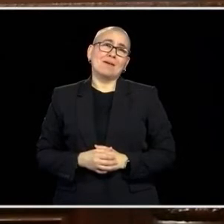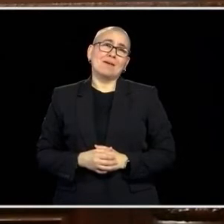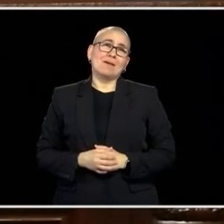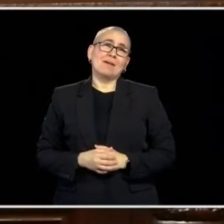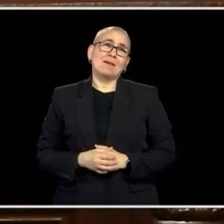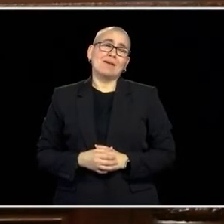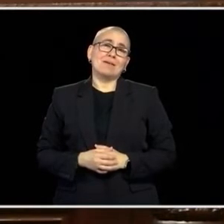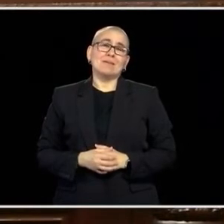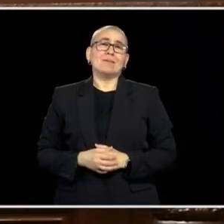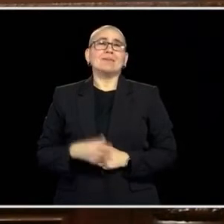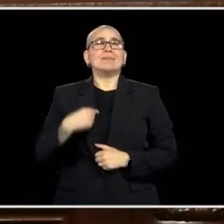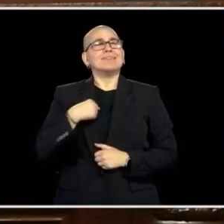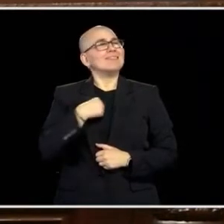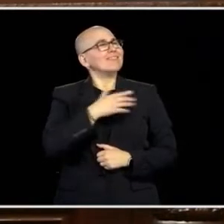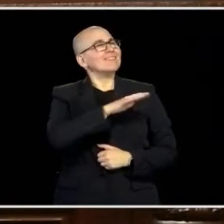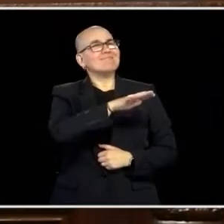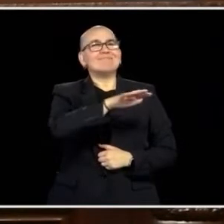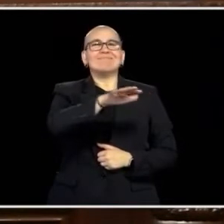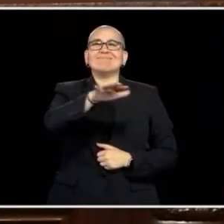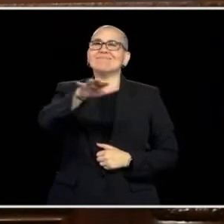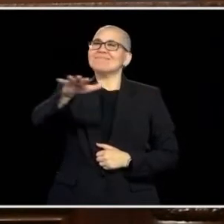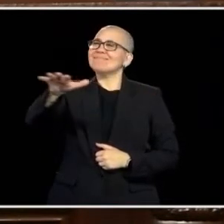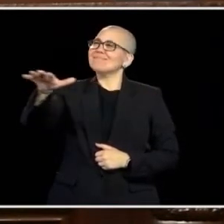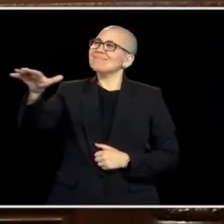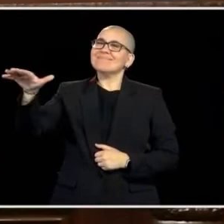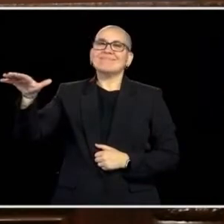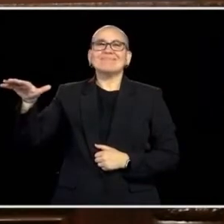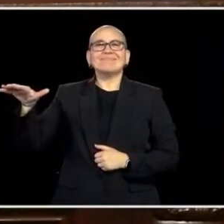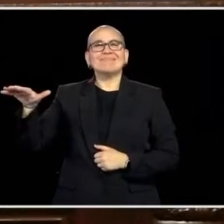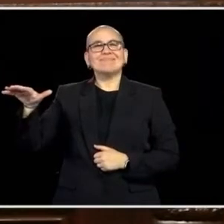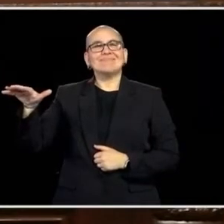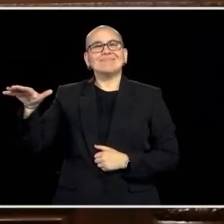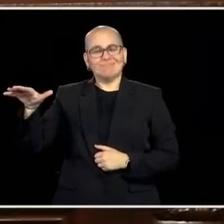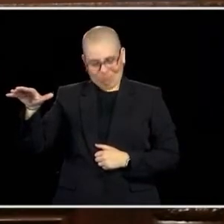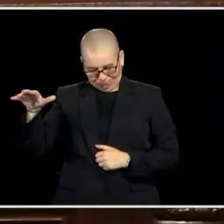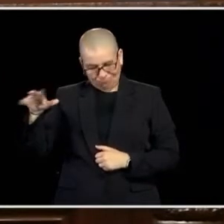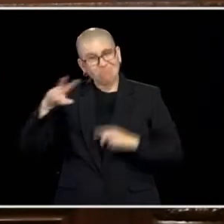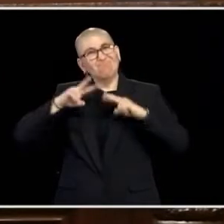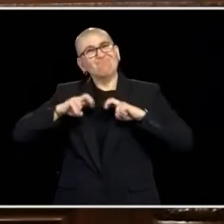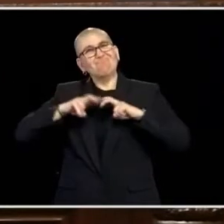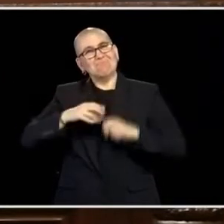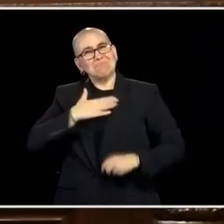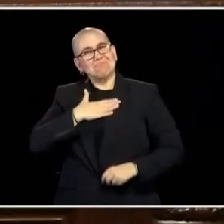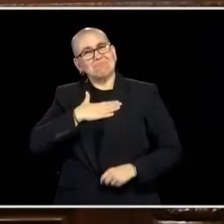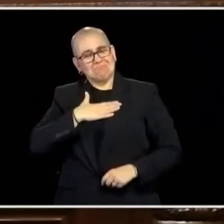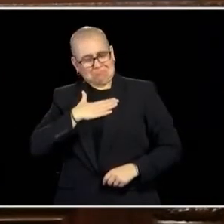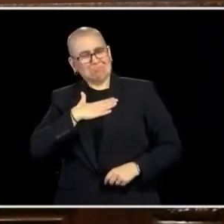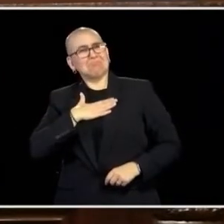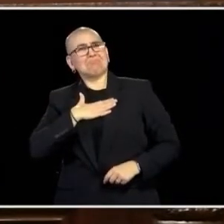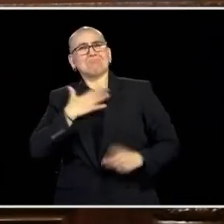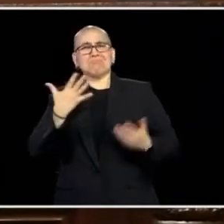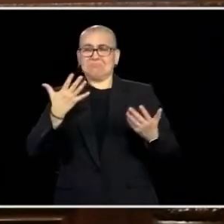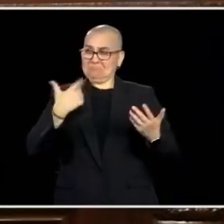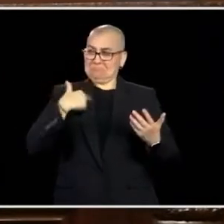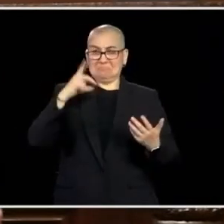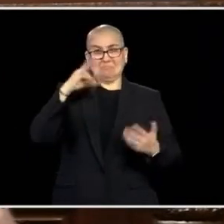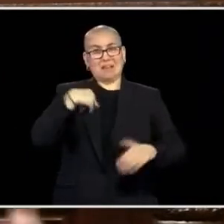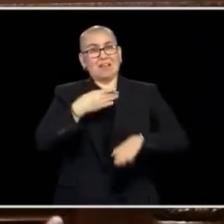WHEN I LOOK AROUND AND I LOOK TO MYSELF, WHERE CAN I DO BETTER? WHERE HAVE I NOT REACHED OUT ENOUGH?